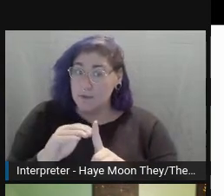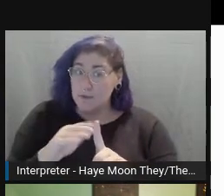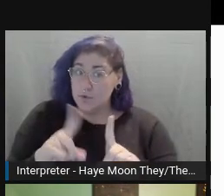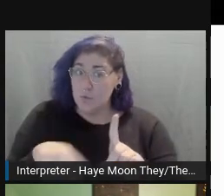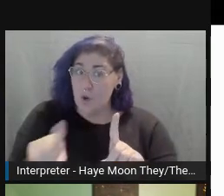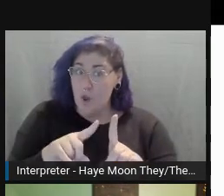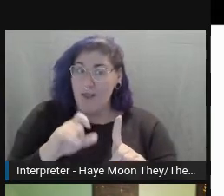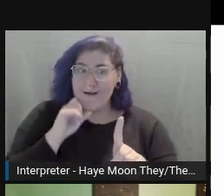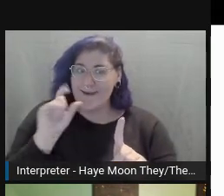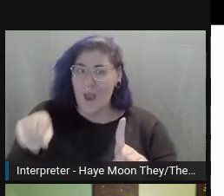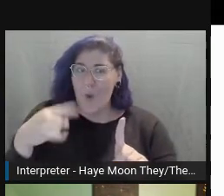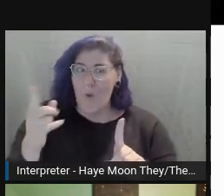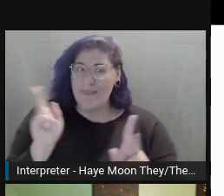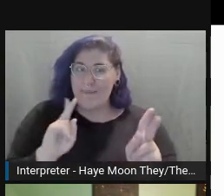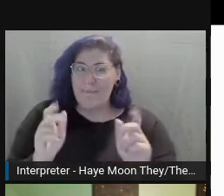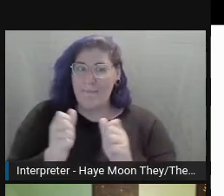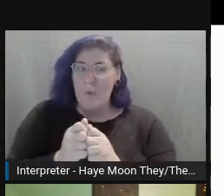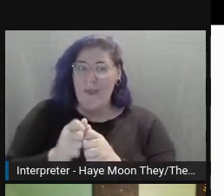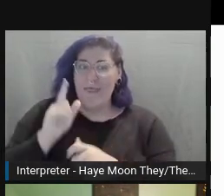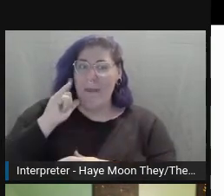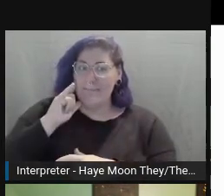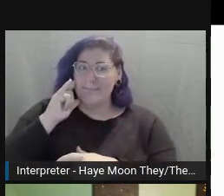that have permanent disabilities that need accessibility.